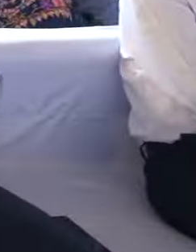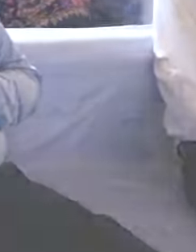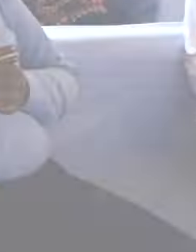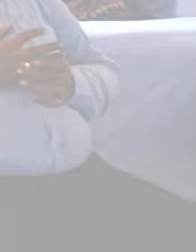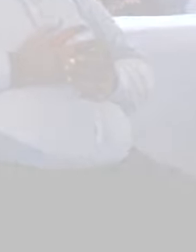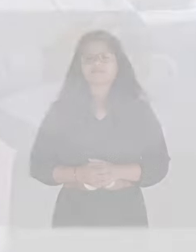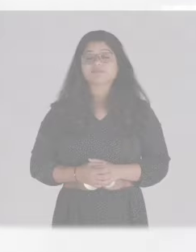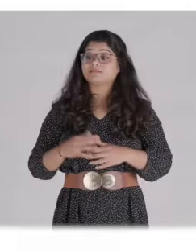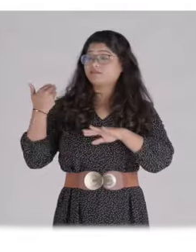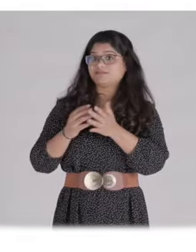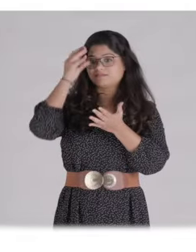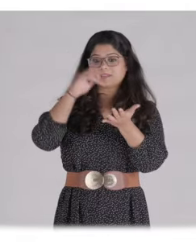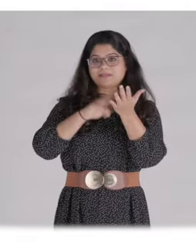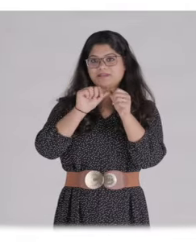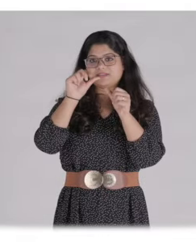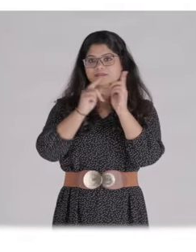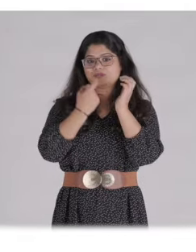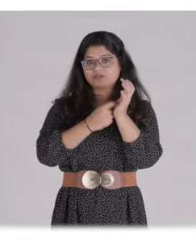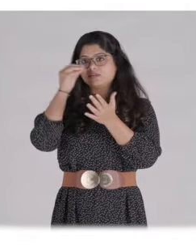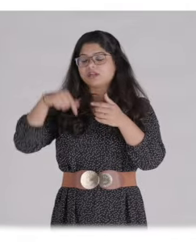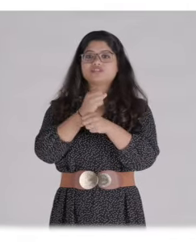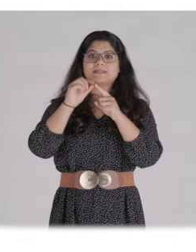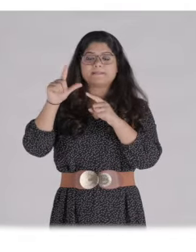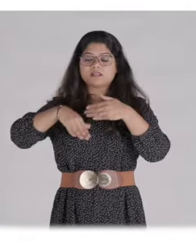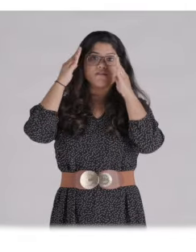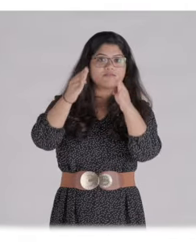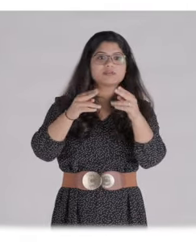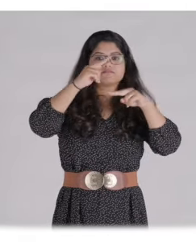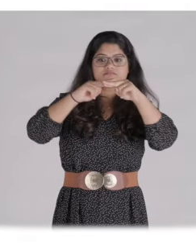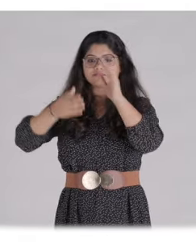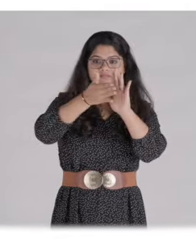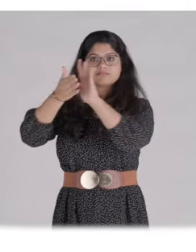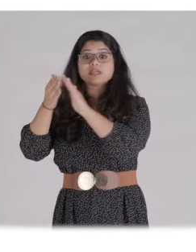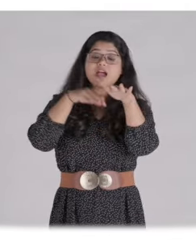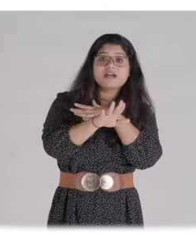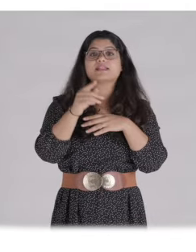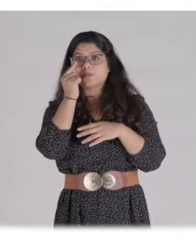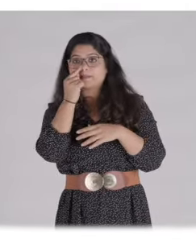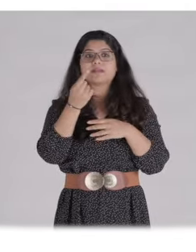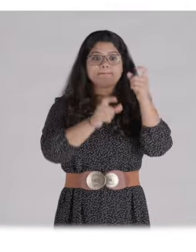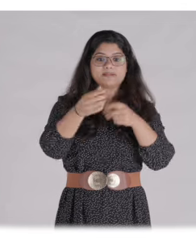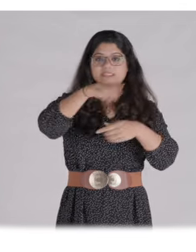On screen: With what we've learned at the Malanpur plant, GCPL will focus on building factories around the country where our workforce is more representative of women,